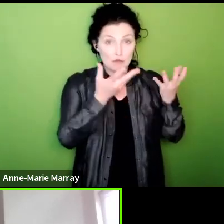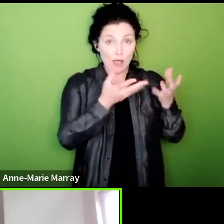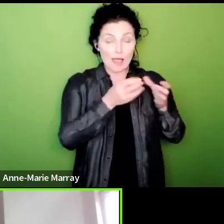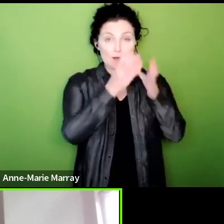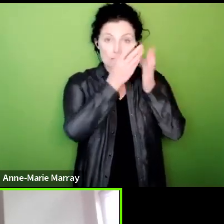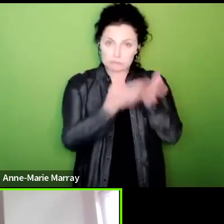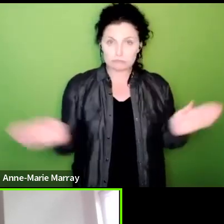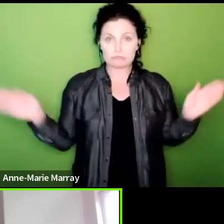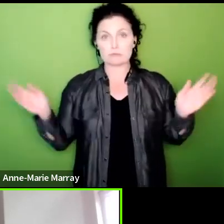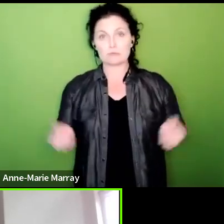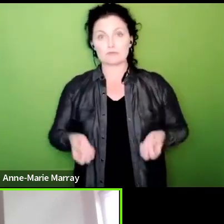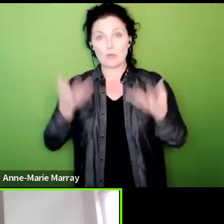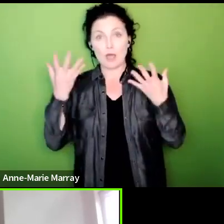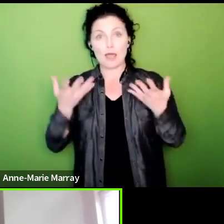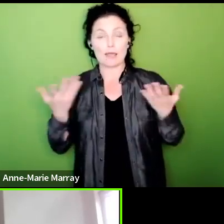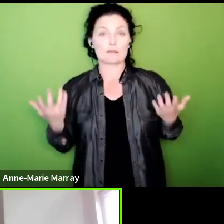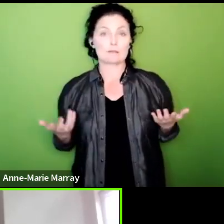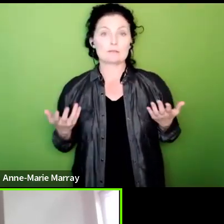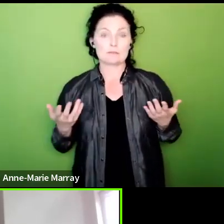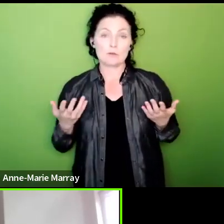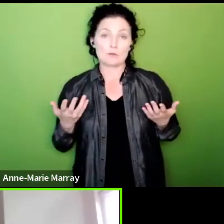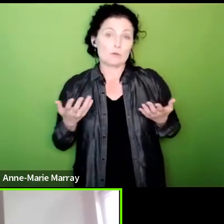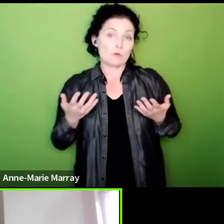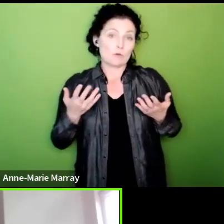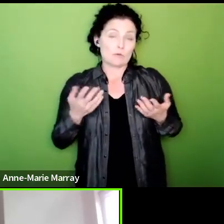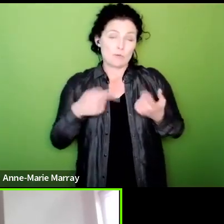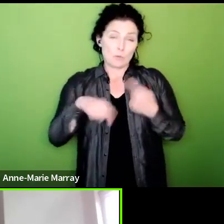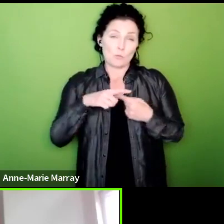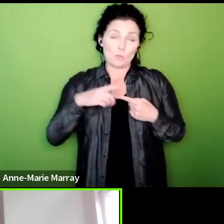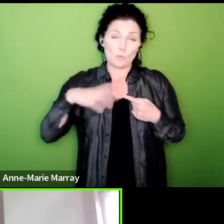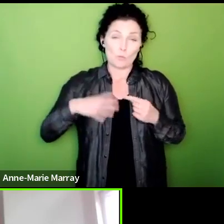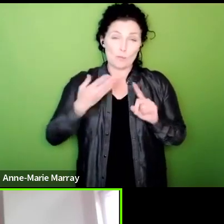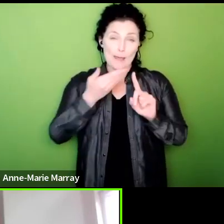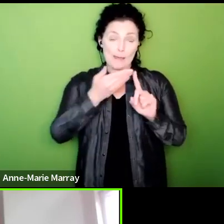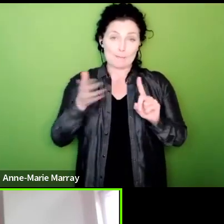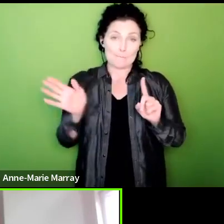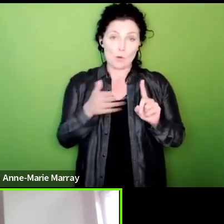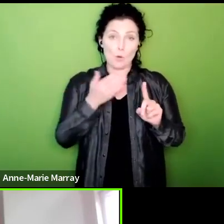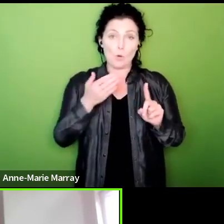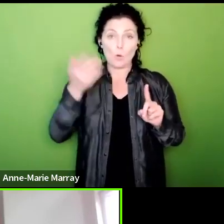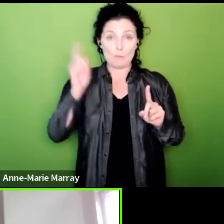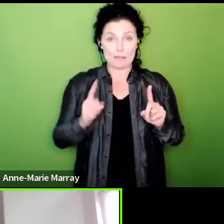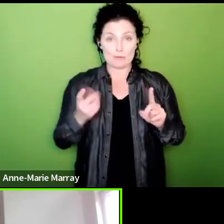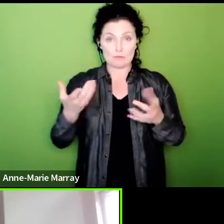and want to reballot we want everybody to get more pay better conditions and pensions justice